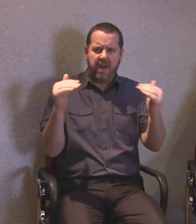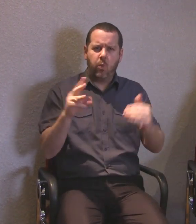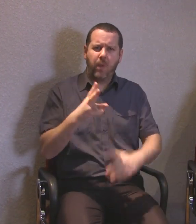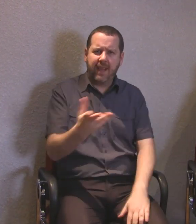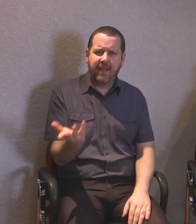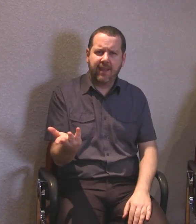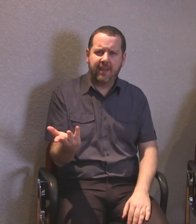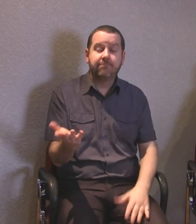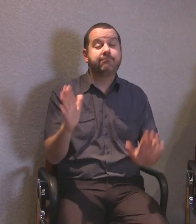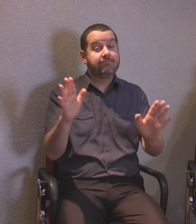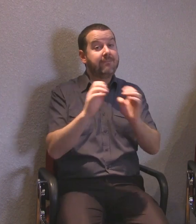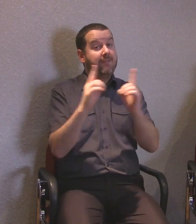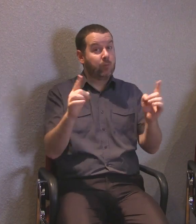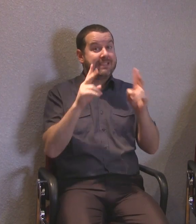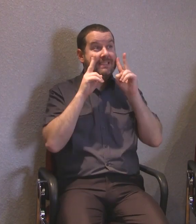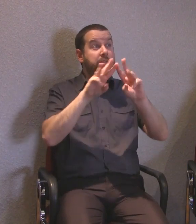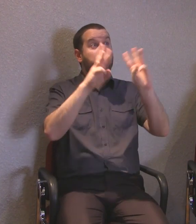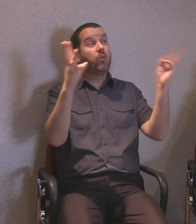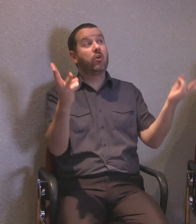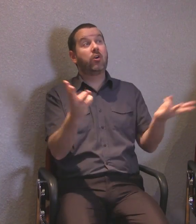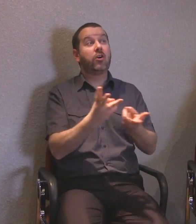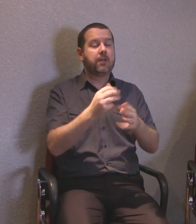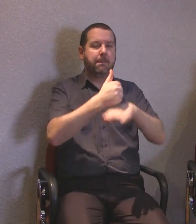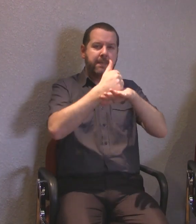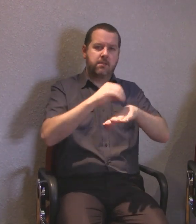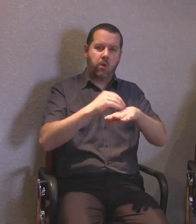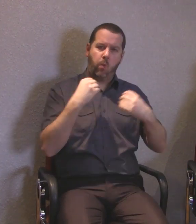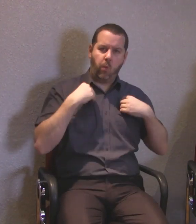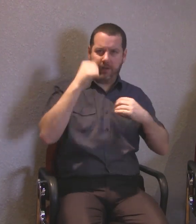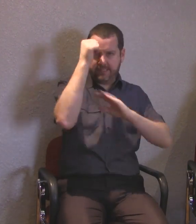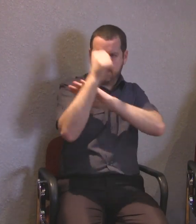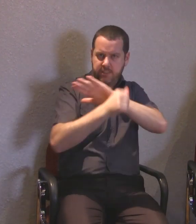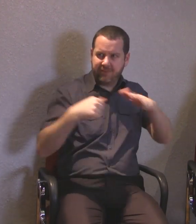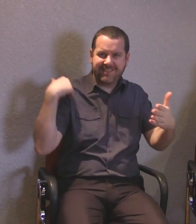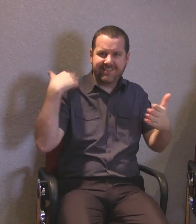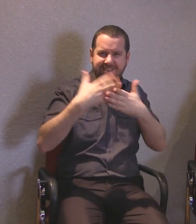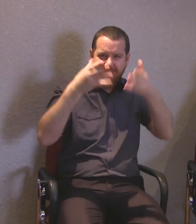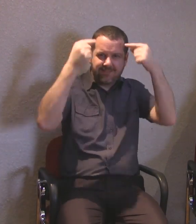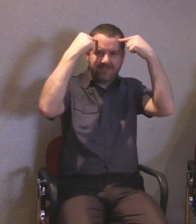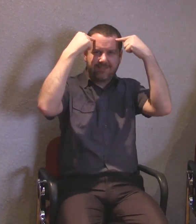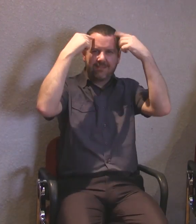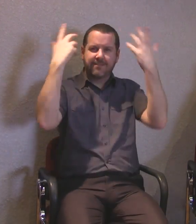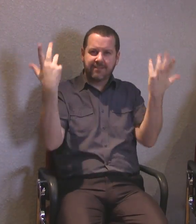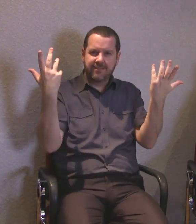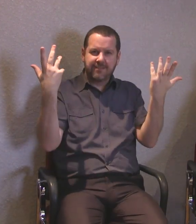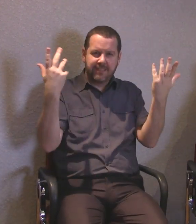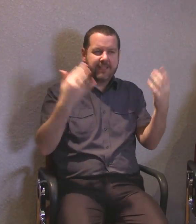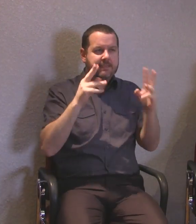The things we are moved by are mostly what we can only relate too.